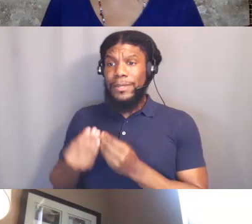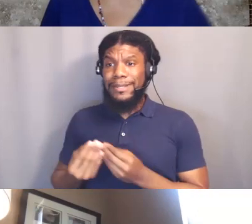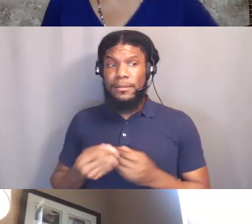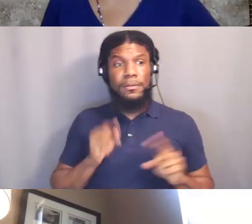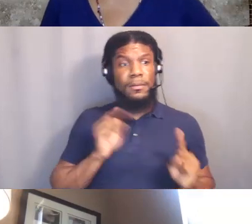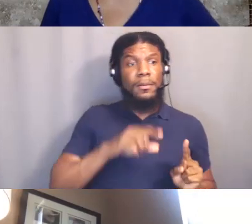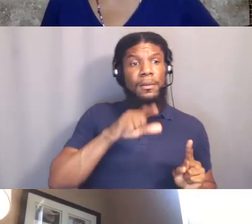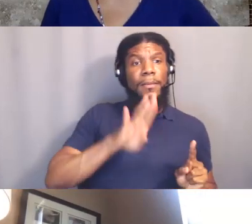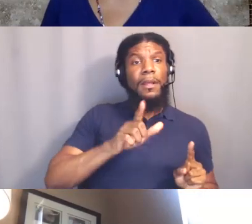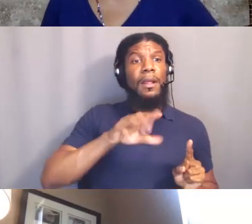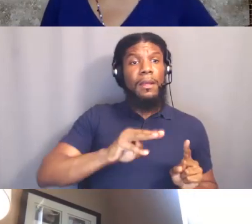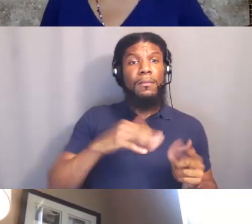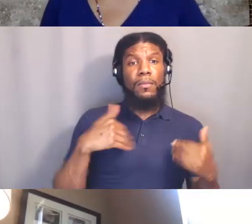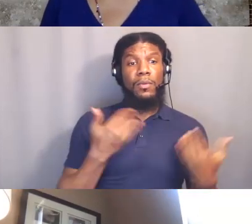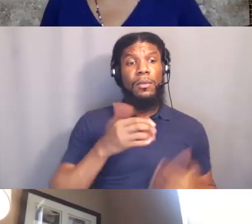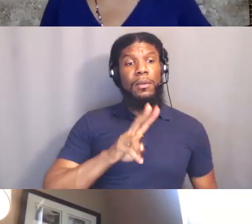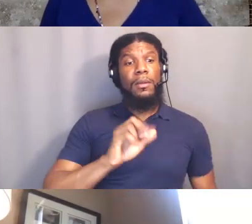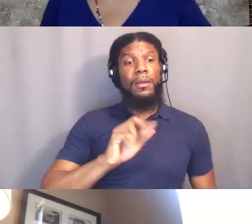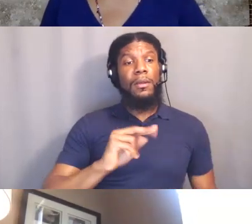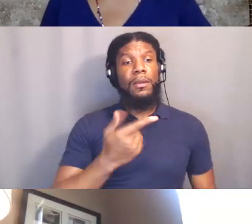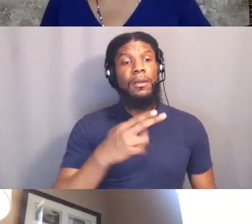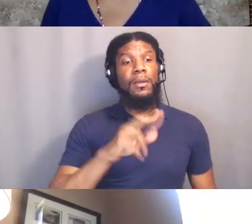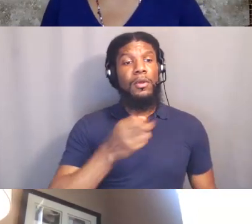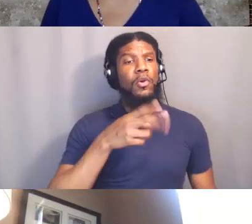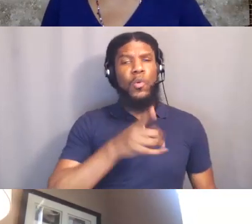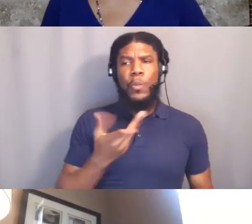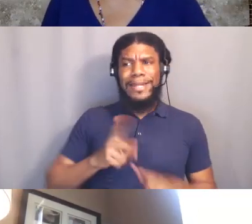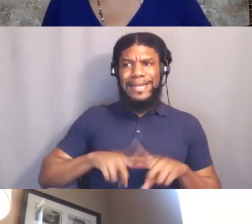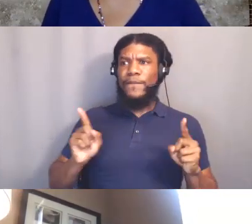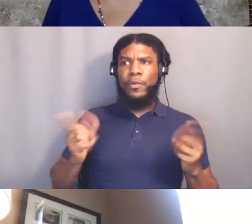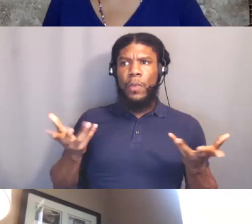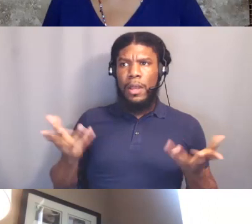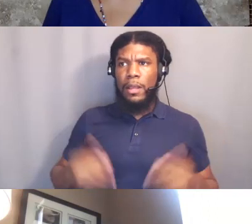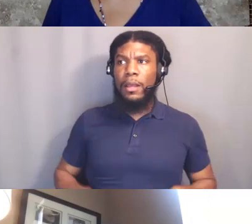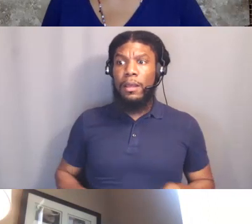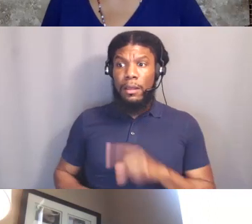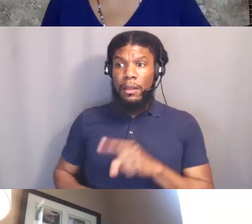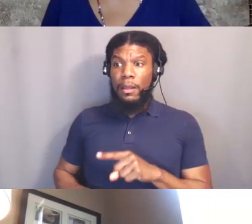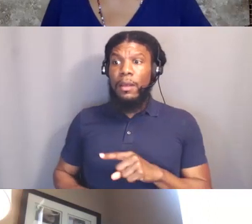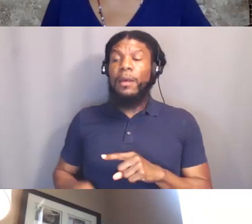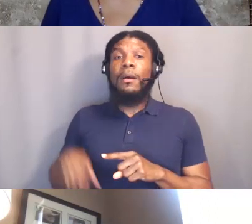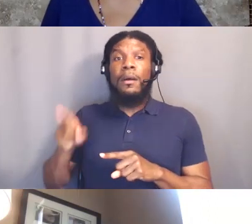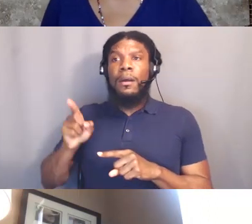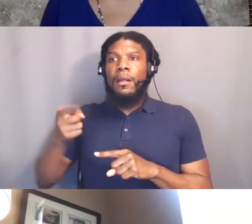Like, right now, these March for Our Lives kids are listened to differently because they're perceived